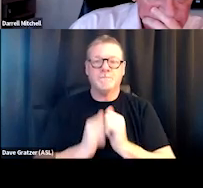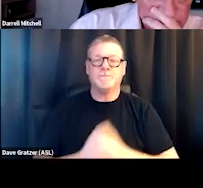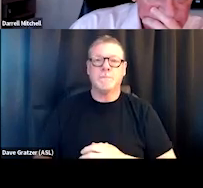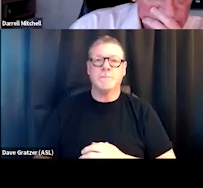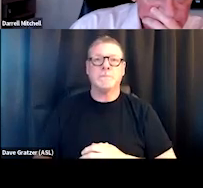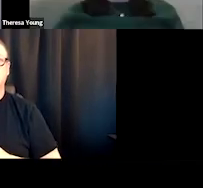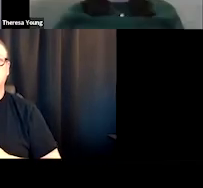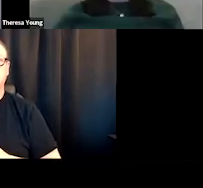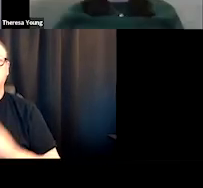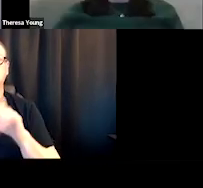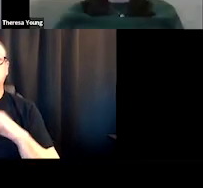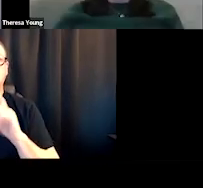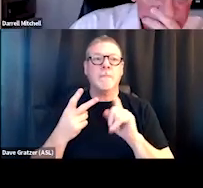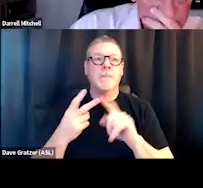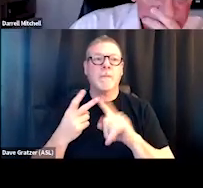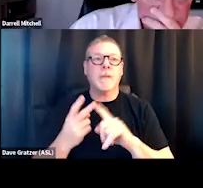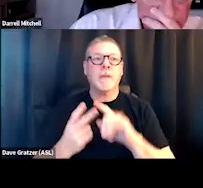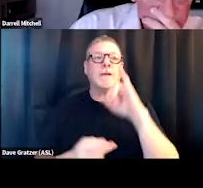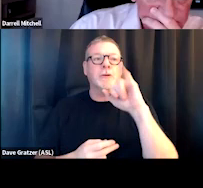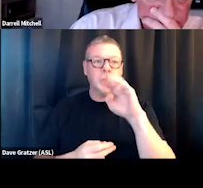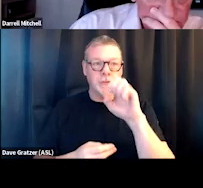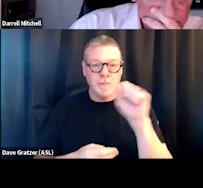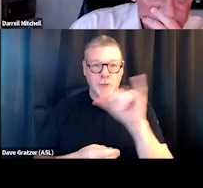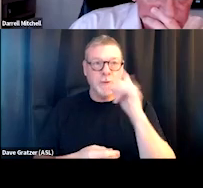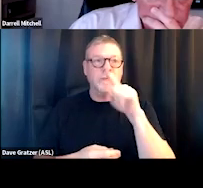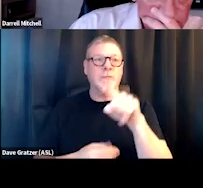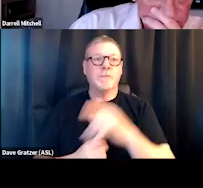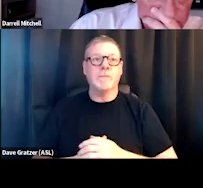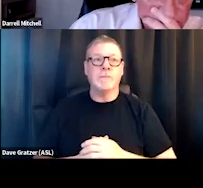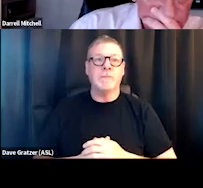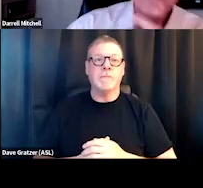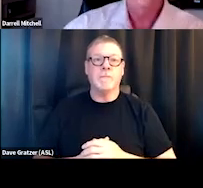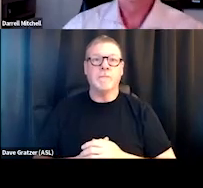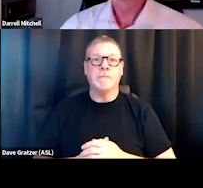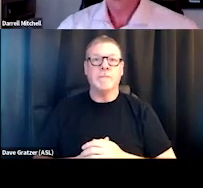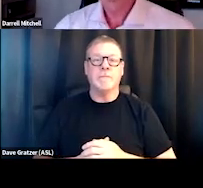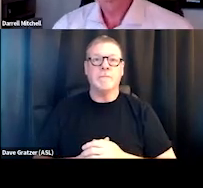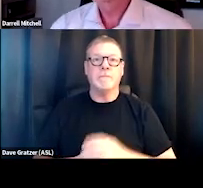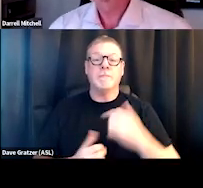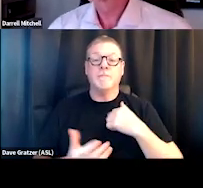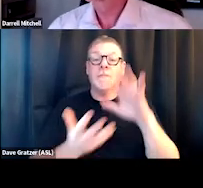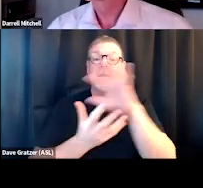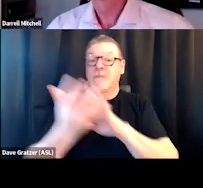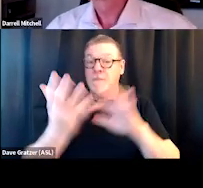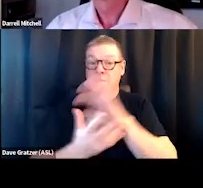This next question, James, is also for you. Since we have a mix of communities in the audience,